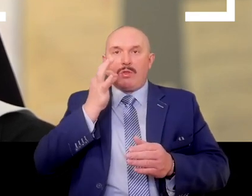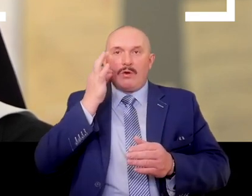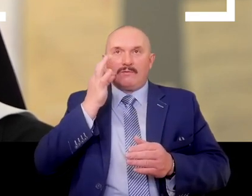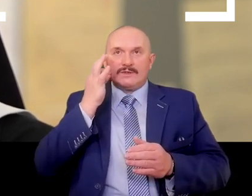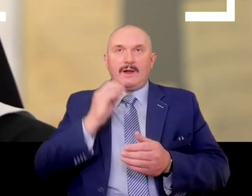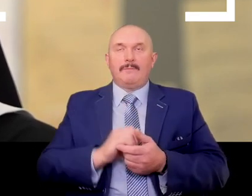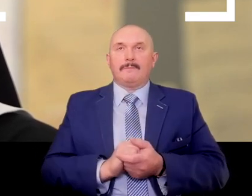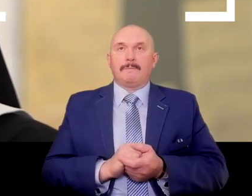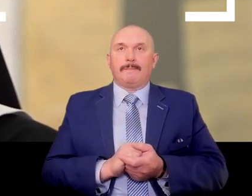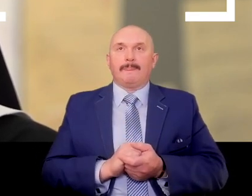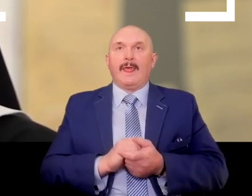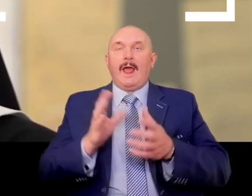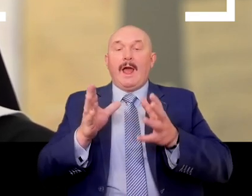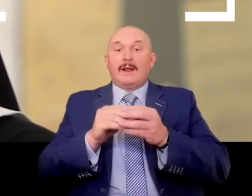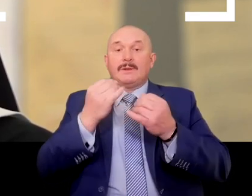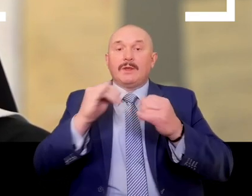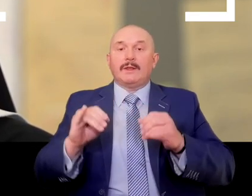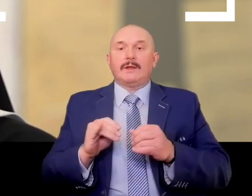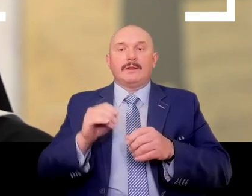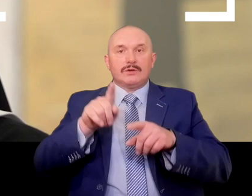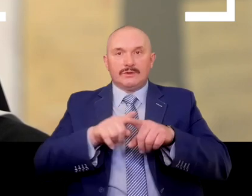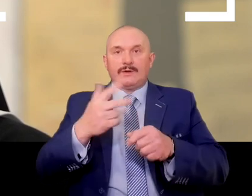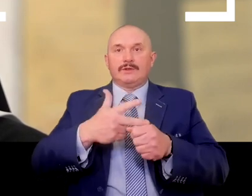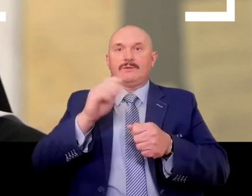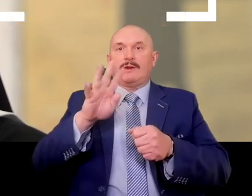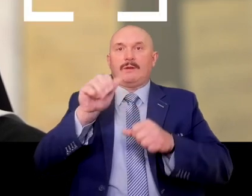and together with sisters she came here in 1934.